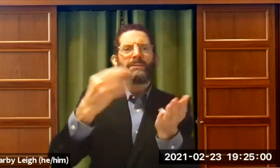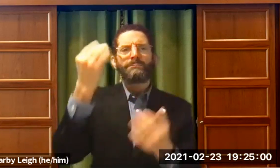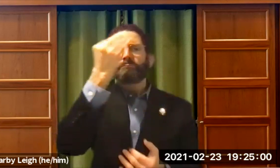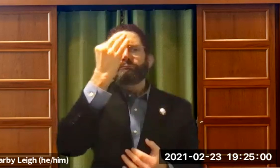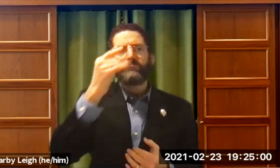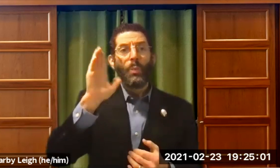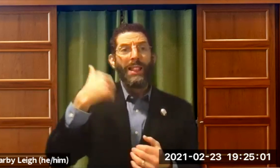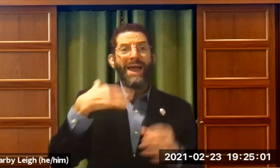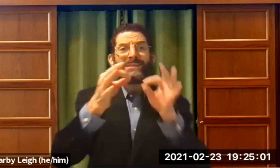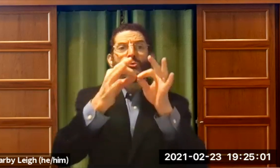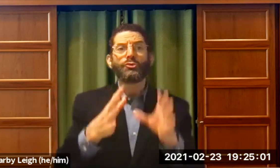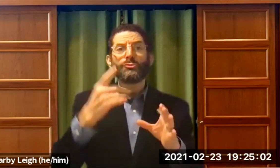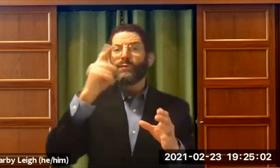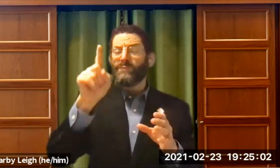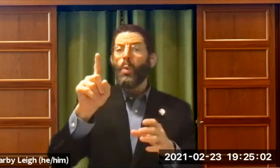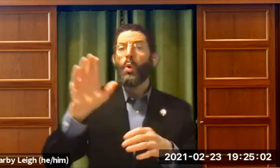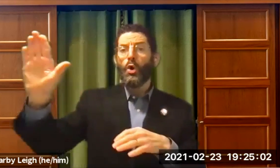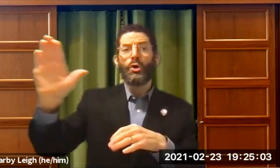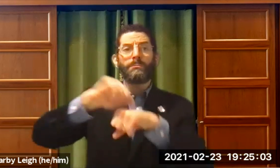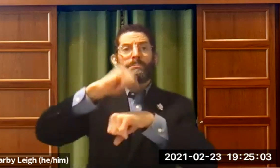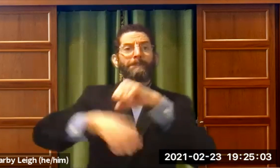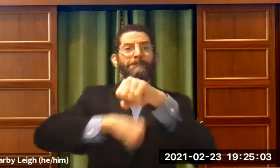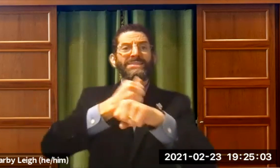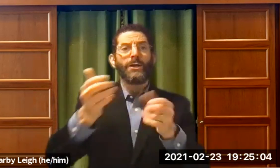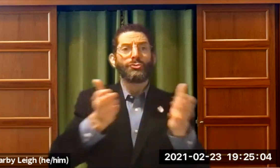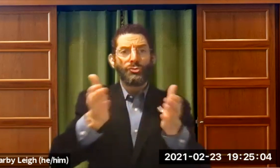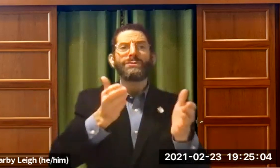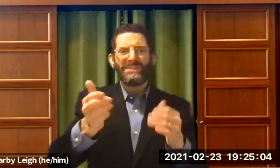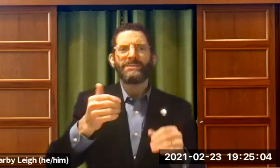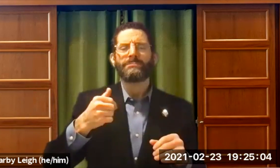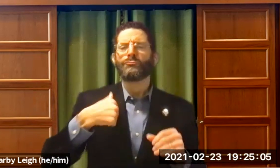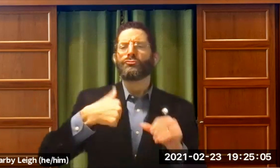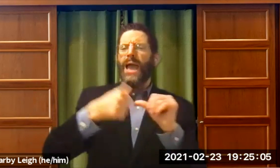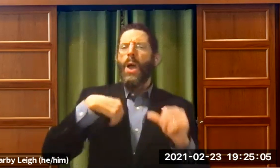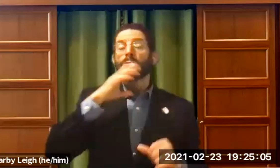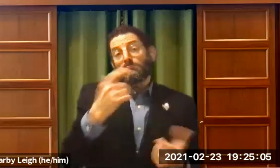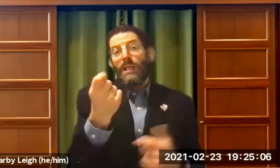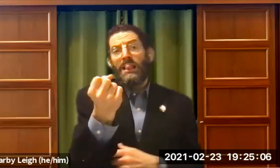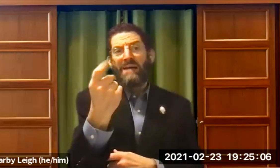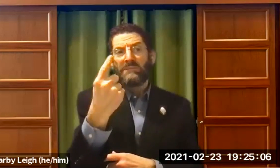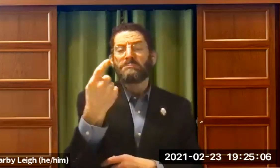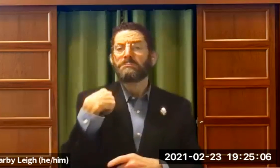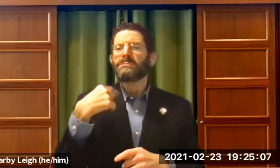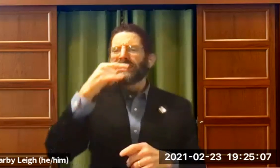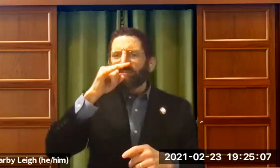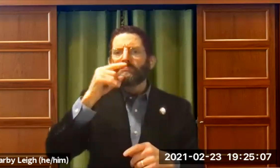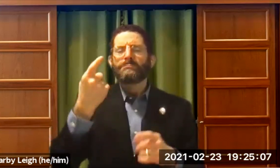And I remember that my family was thinking, "well, we have an interpreter for my sister's Bat Mitzvah service"? And I guess I was about